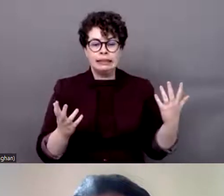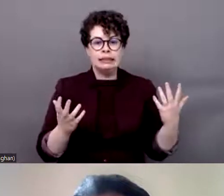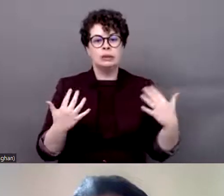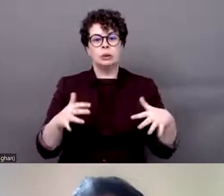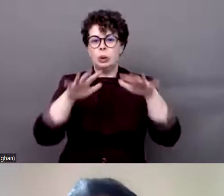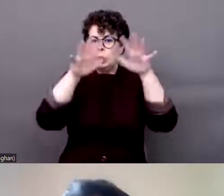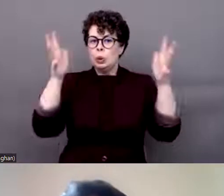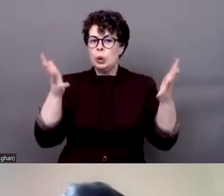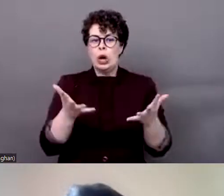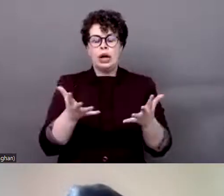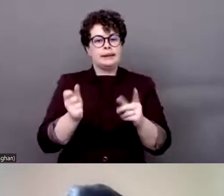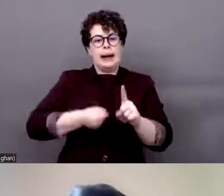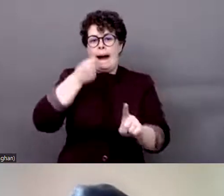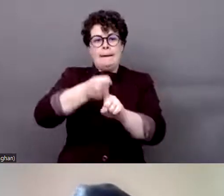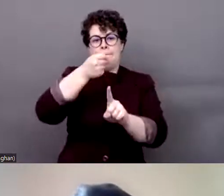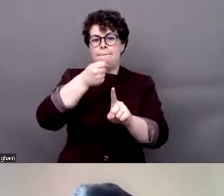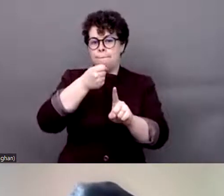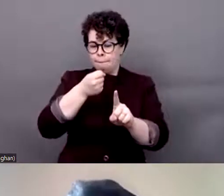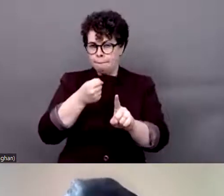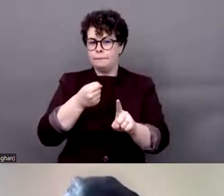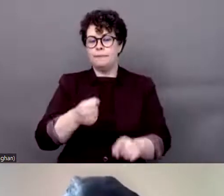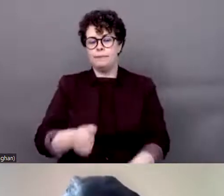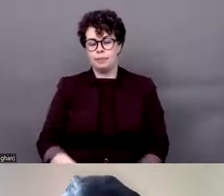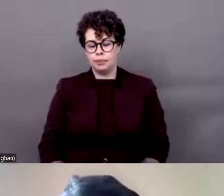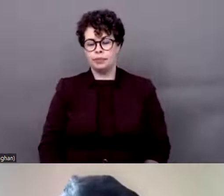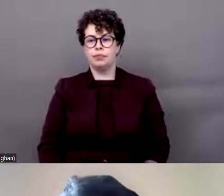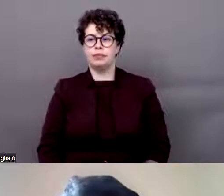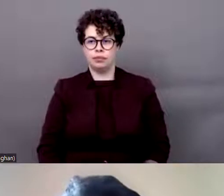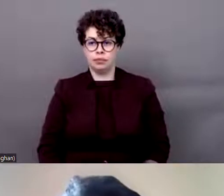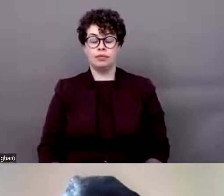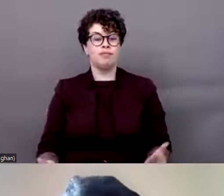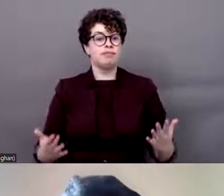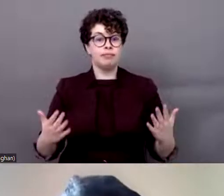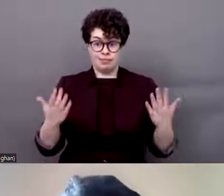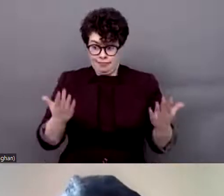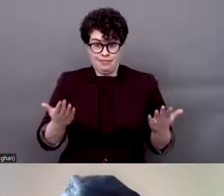faced a lot of challenges in every work we